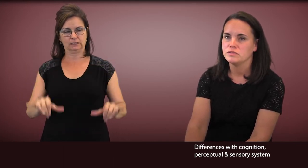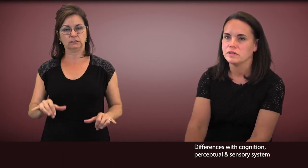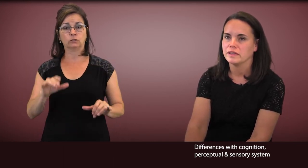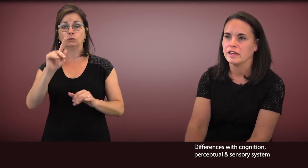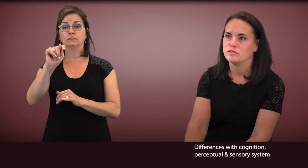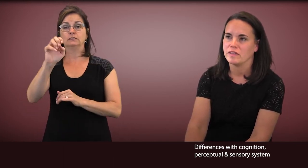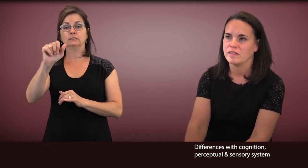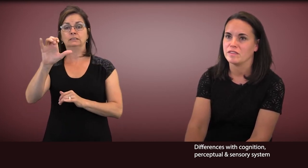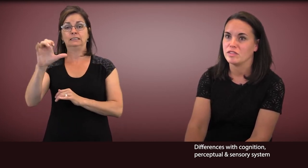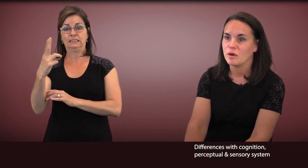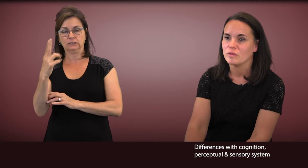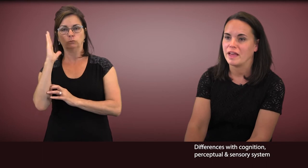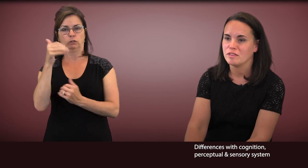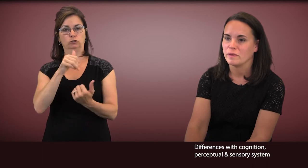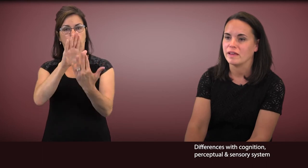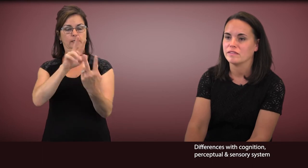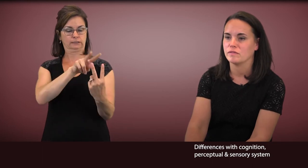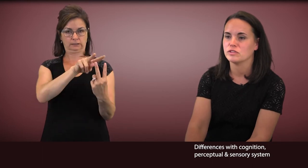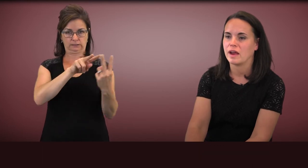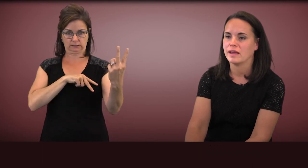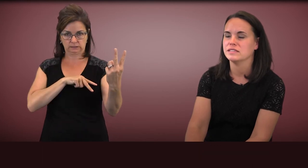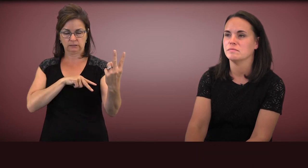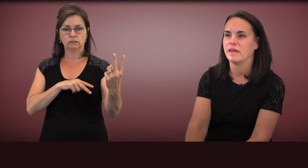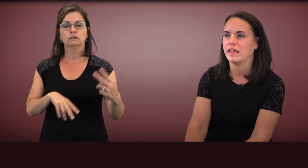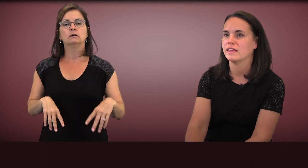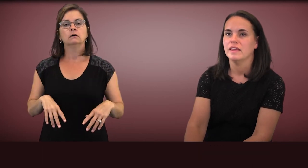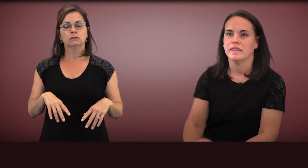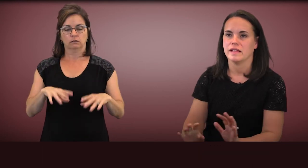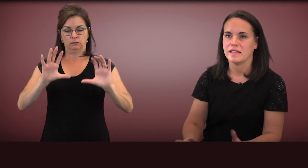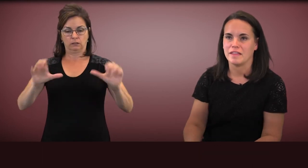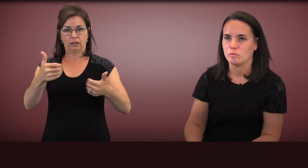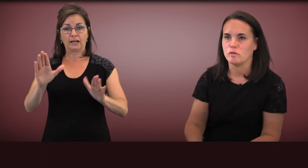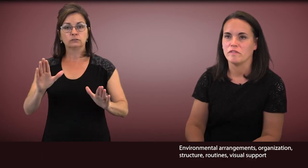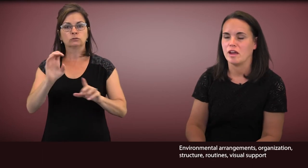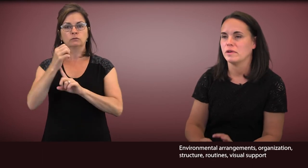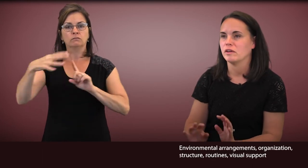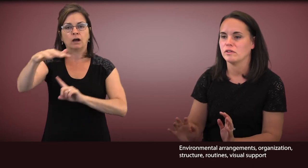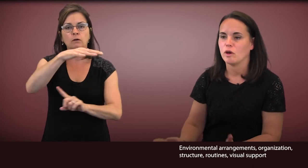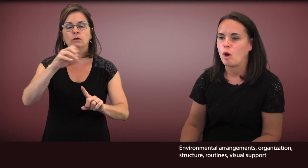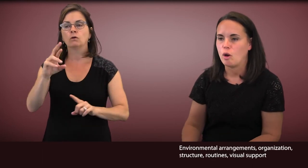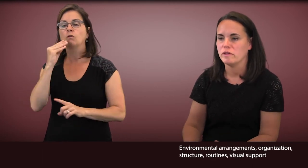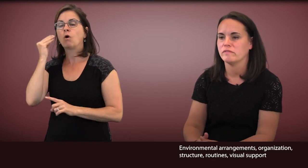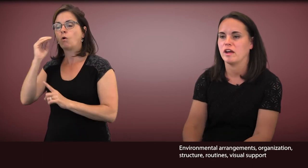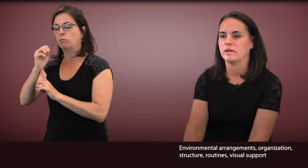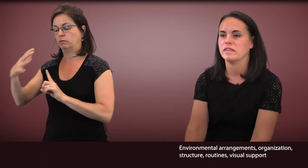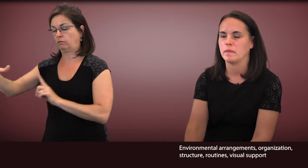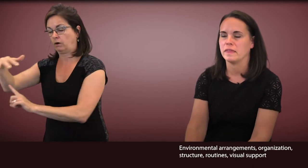TEACCH really addresses those aspects of trying to make the classroom environment or the home environment